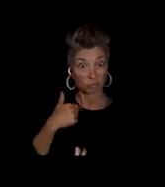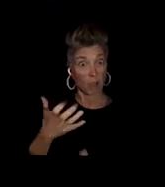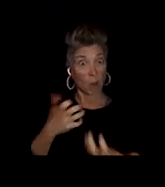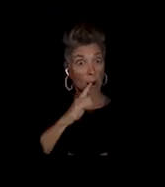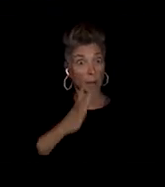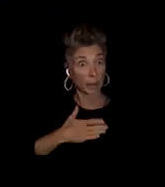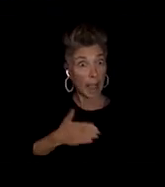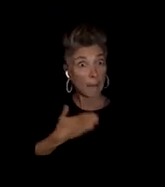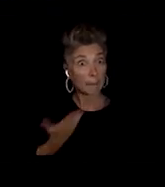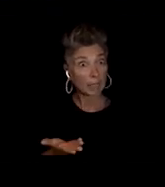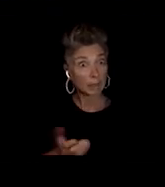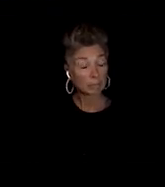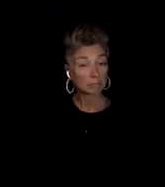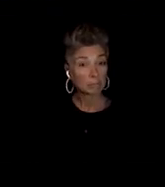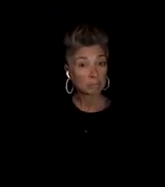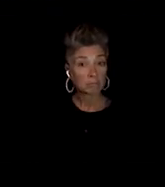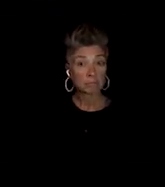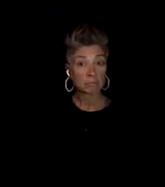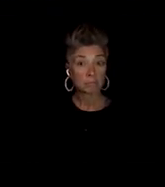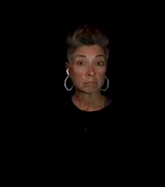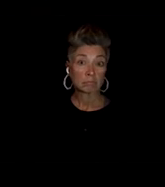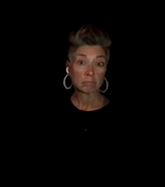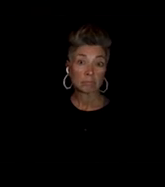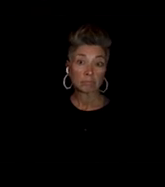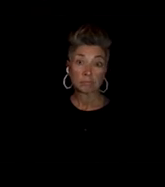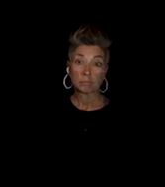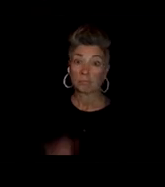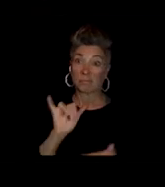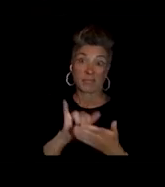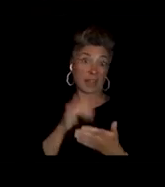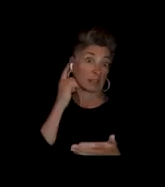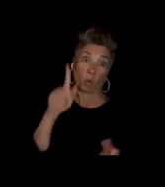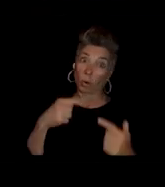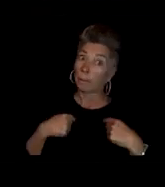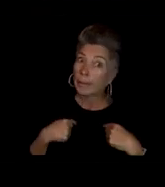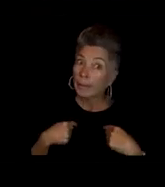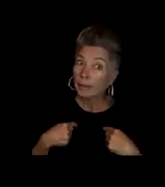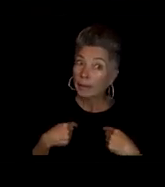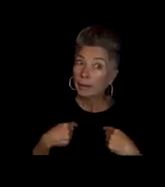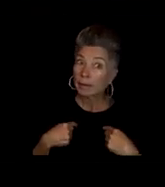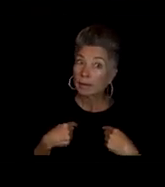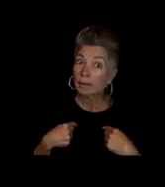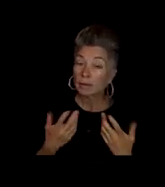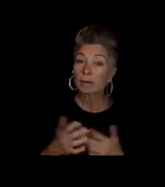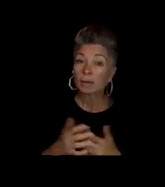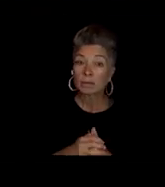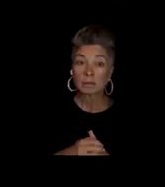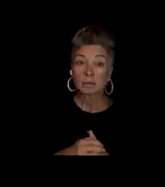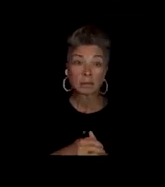And that's just that for me. We have these ideas like this is,